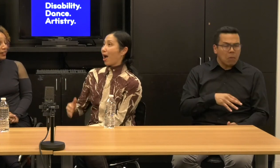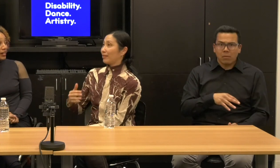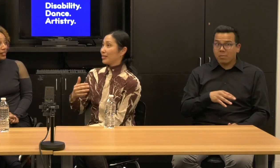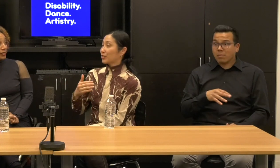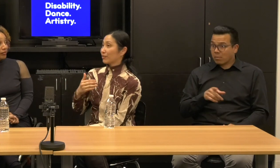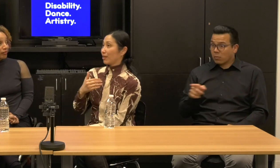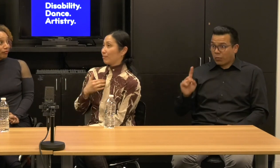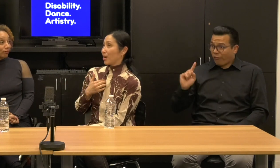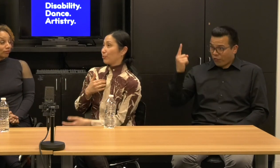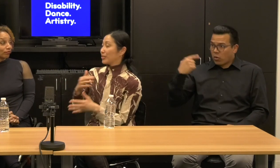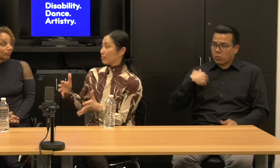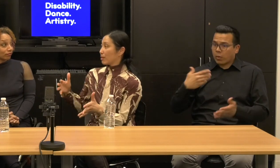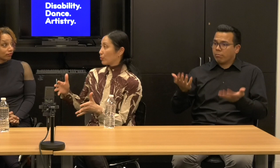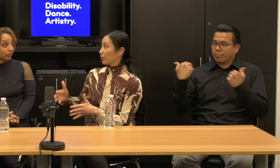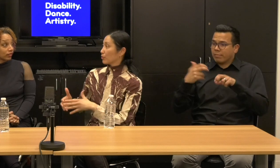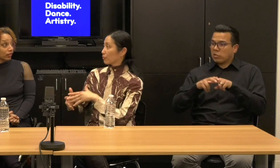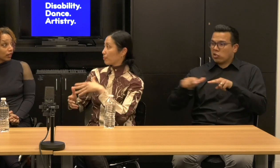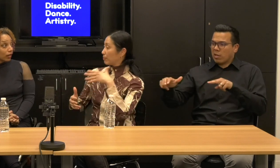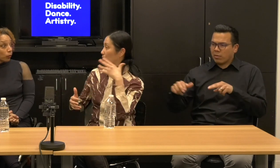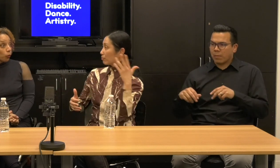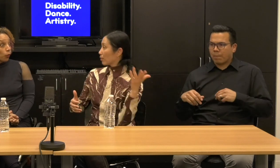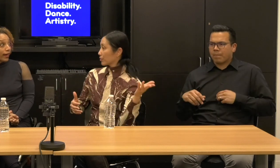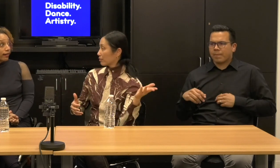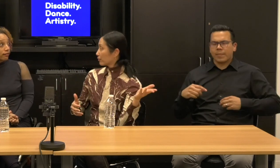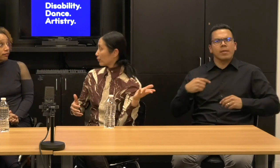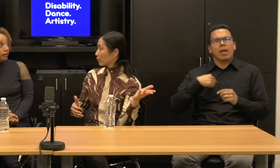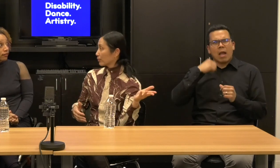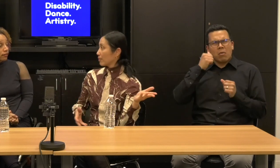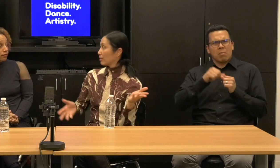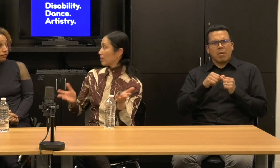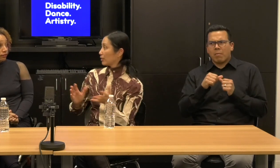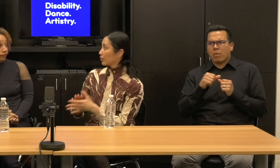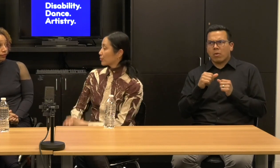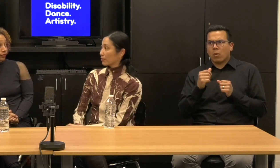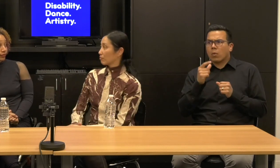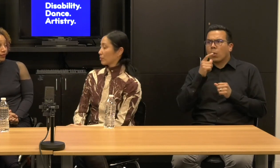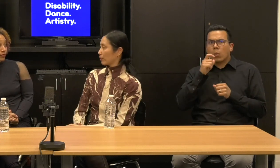Well, at least in my recent memory and also people who have worked here for many, many years.